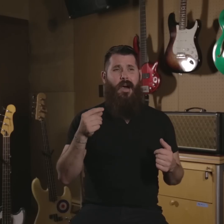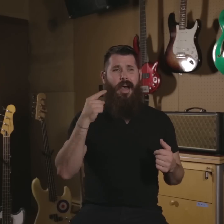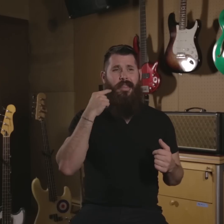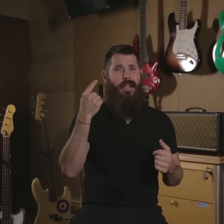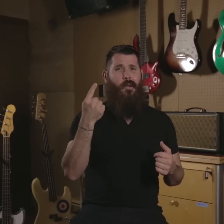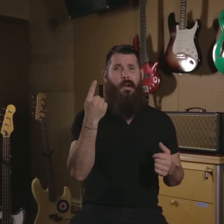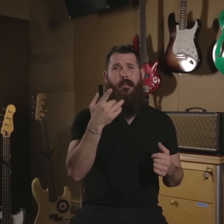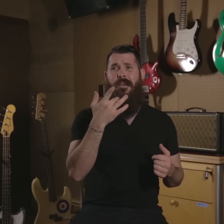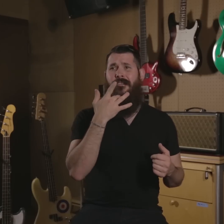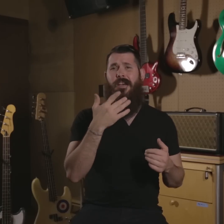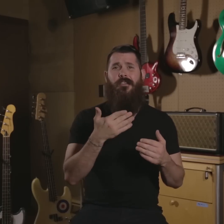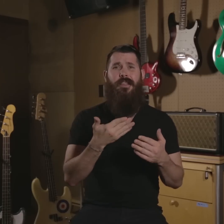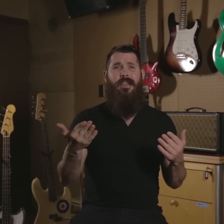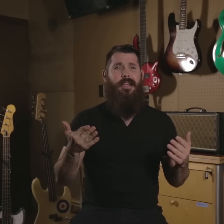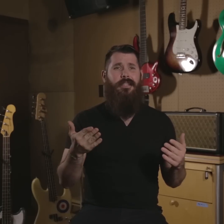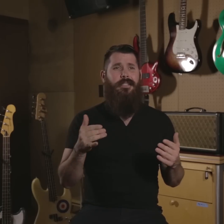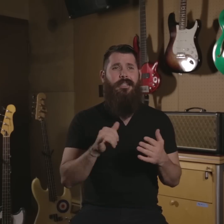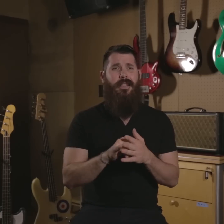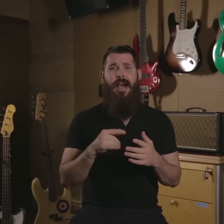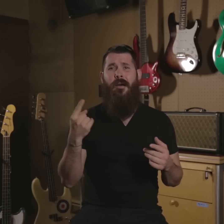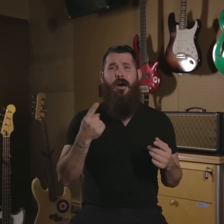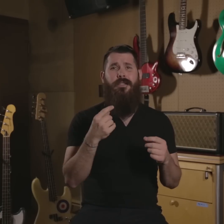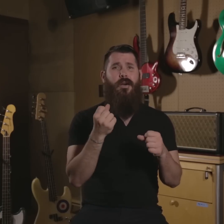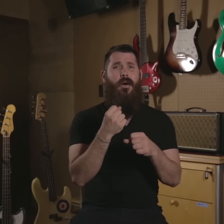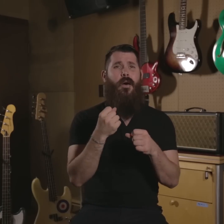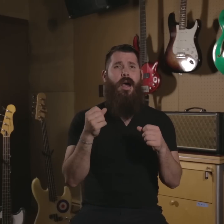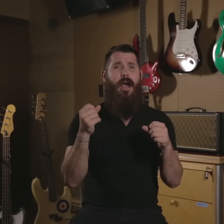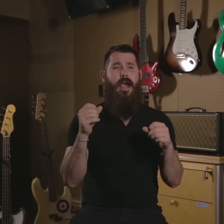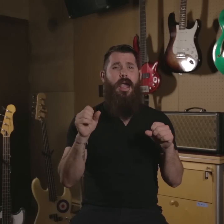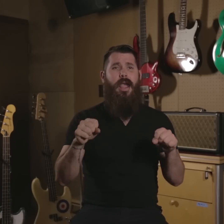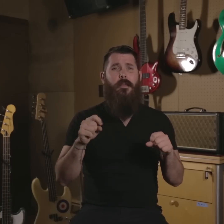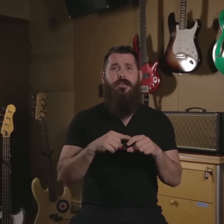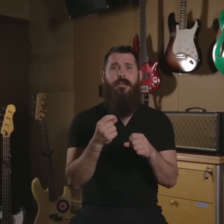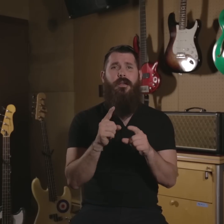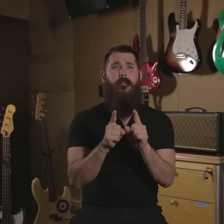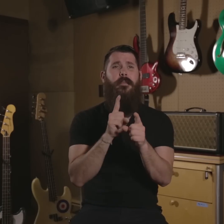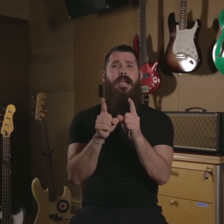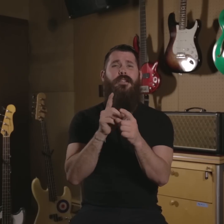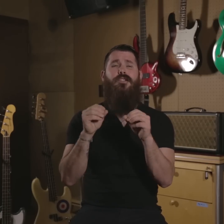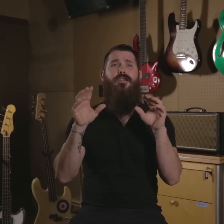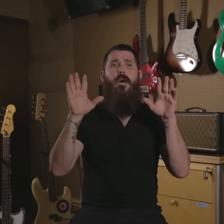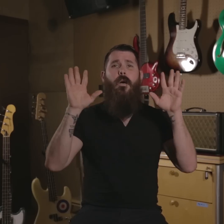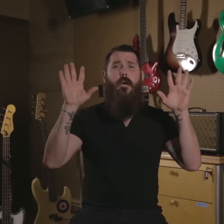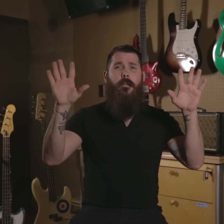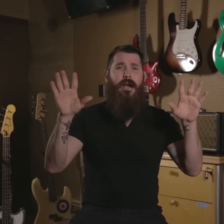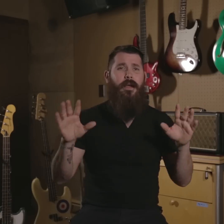I think one of my favorite things is that I'm also able to meet so many